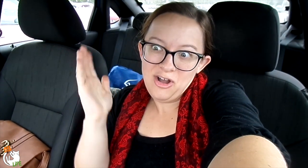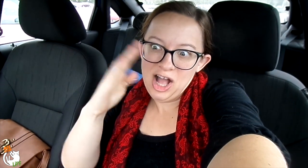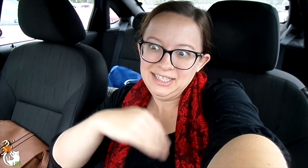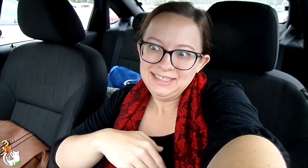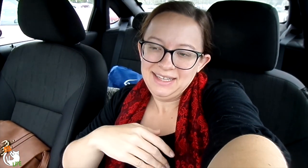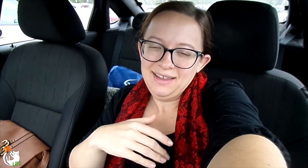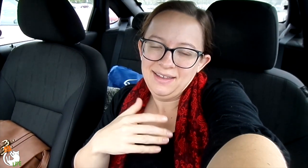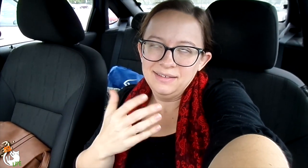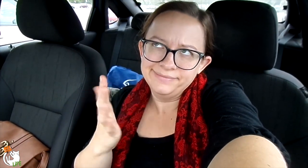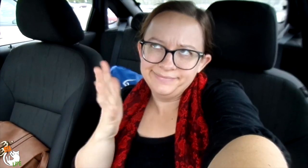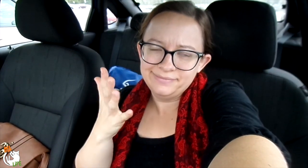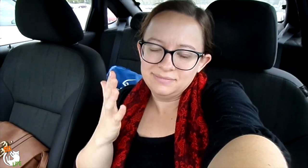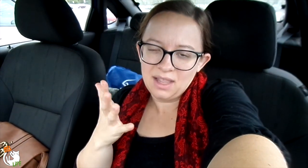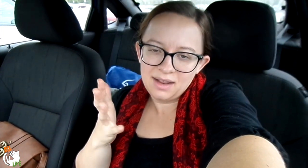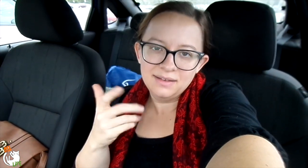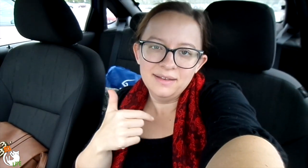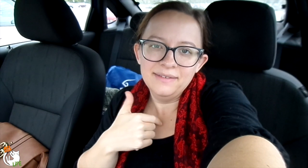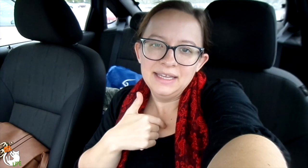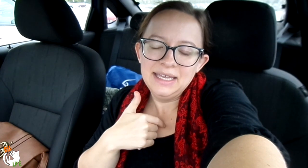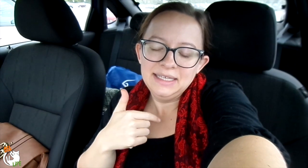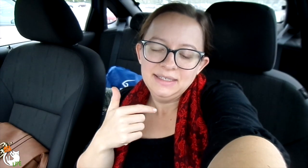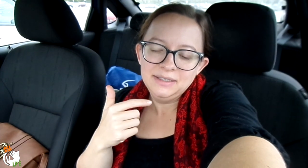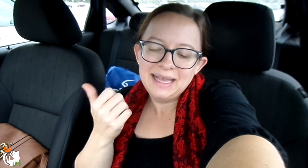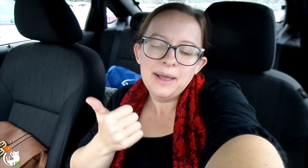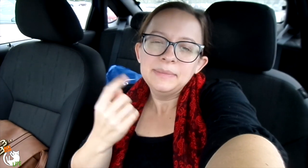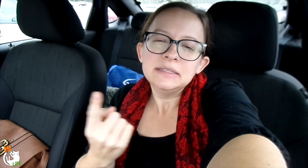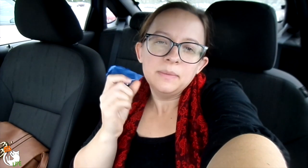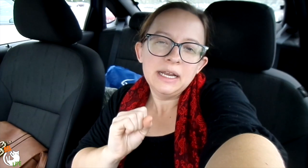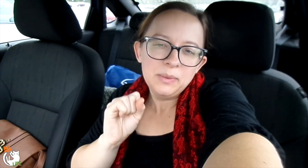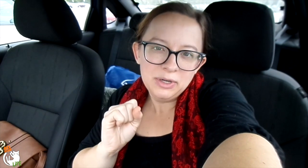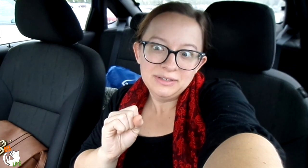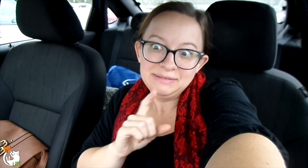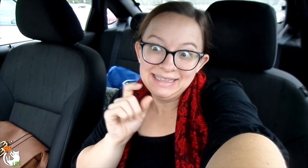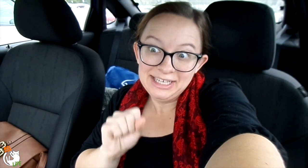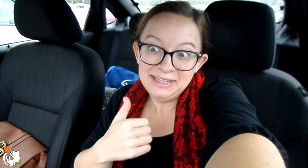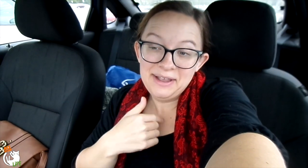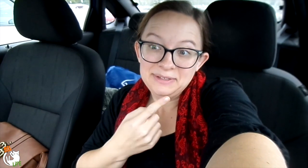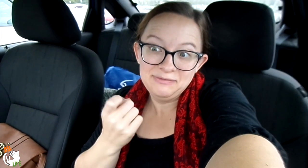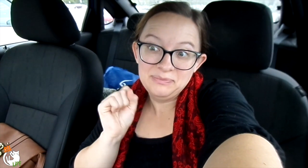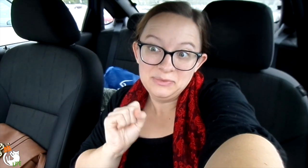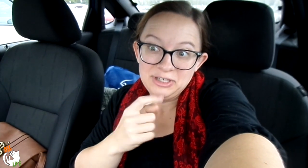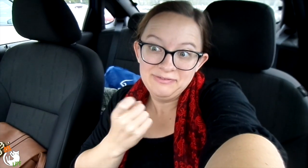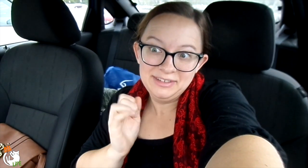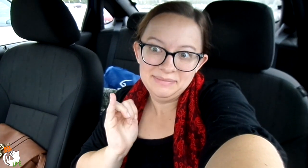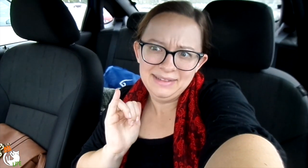I pretty much worked all day and I was helping with someone at work.